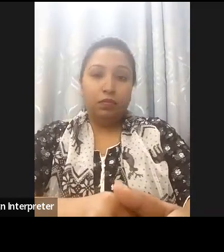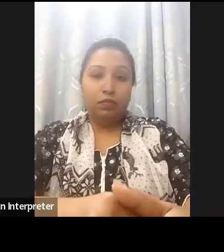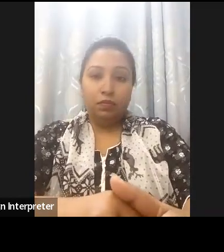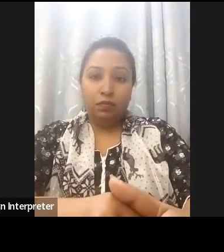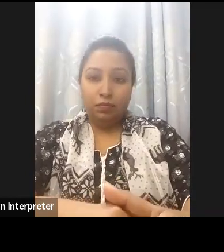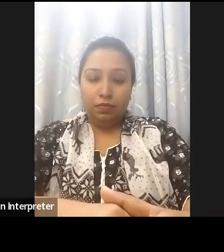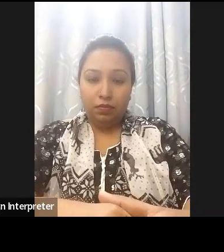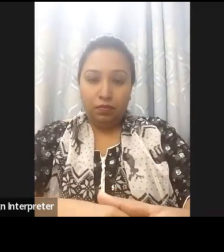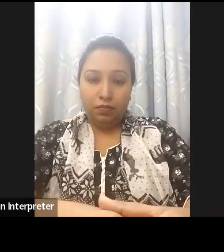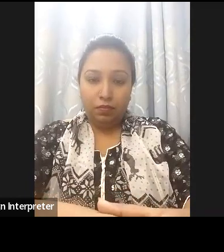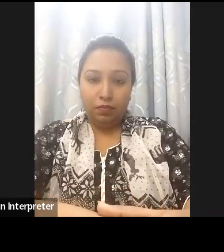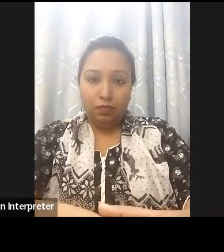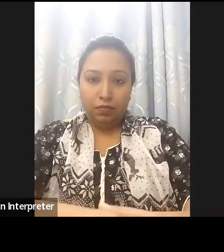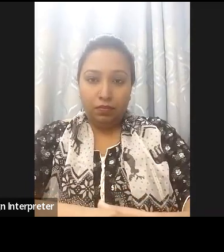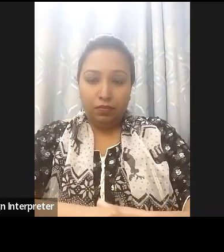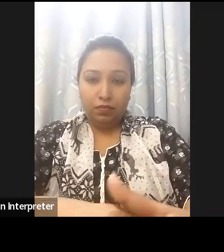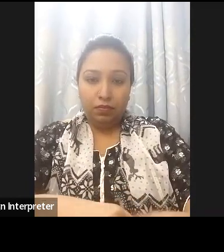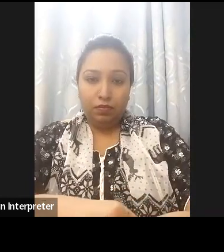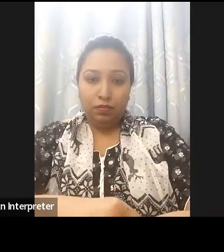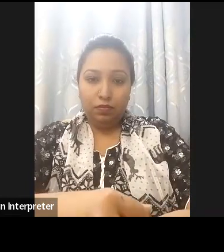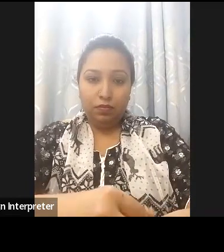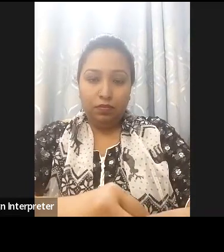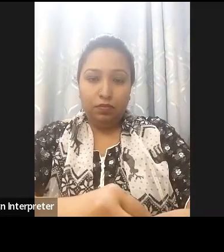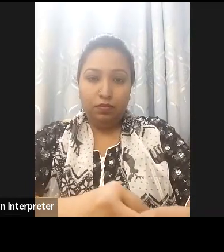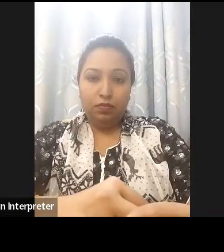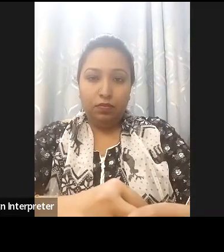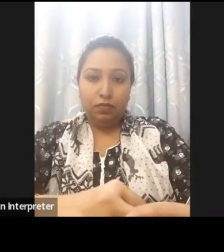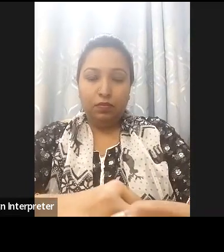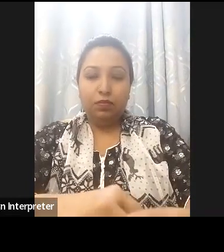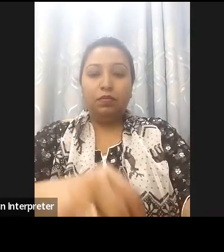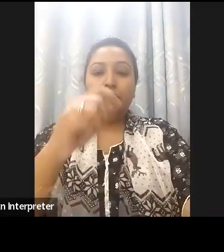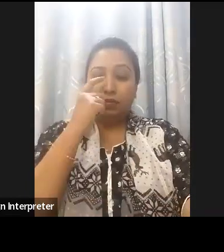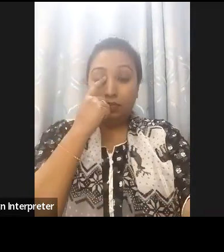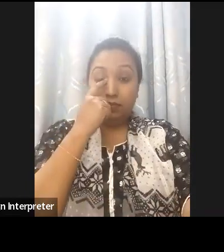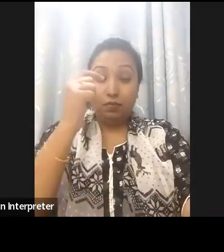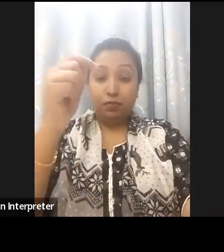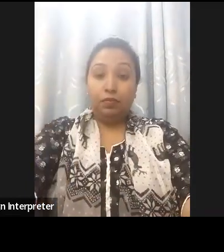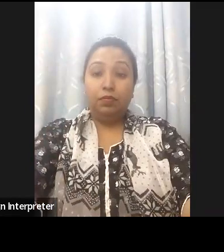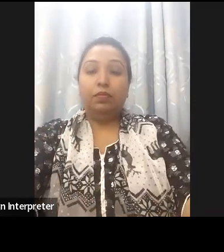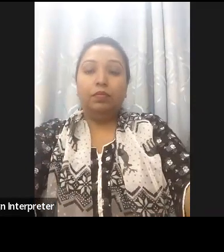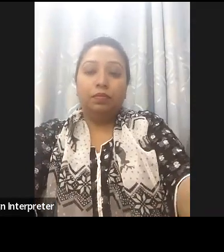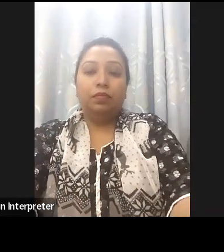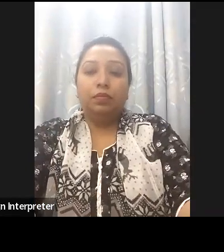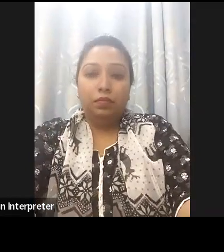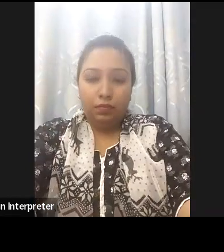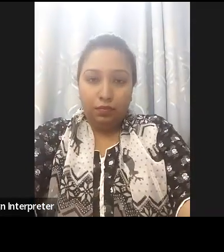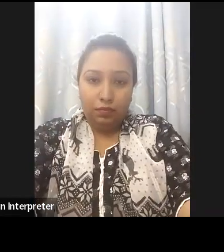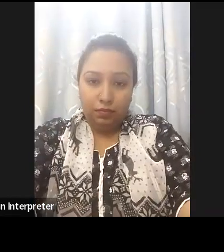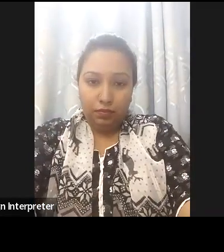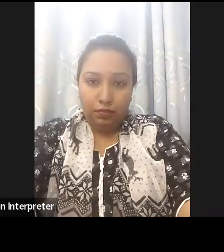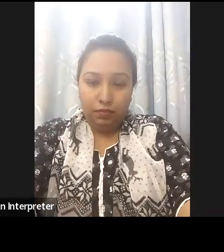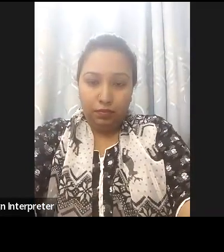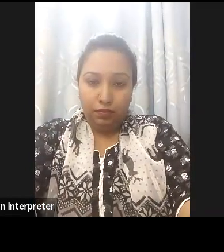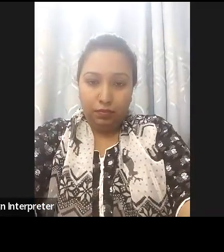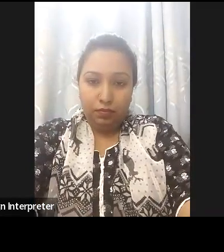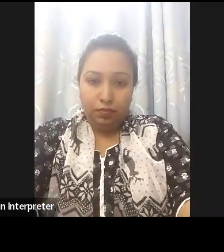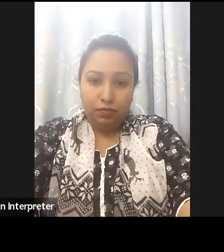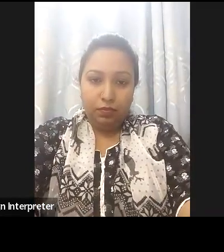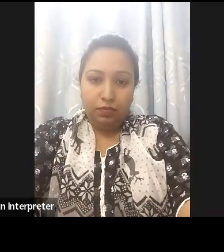please let me know should I share. The video is being shared now Vashkar.